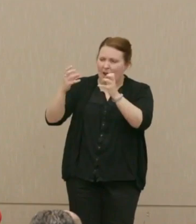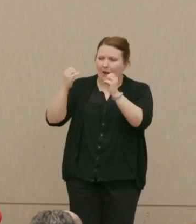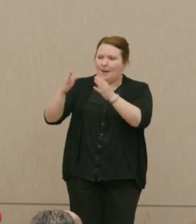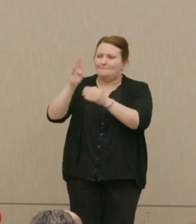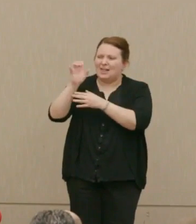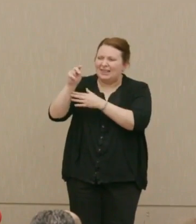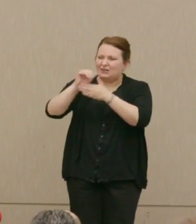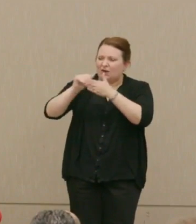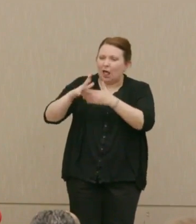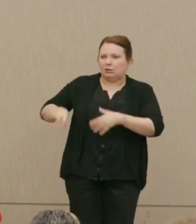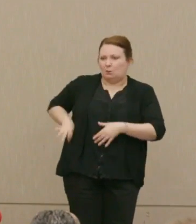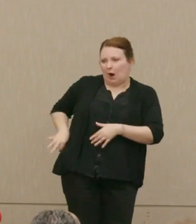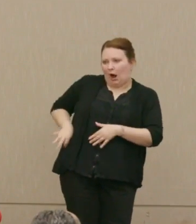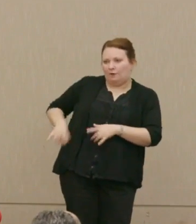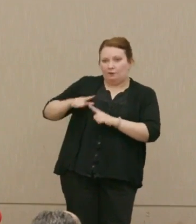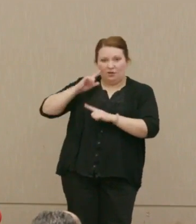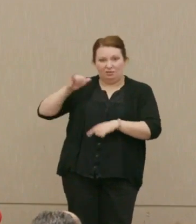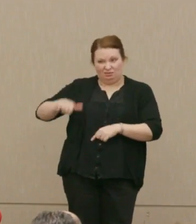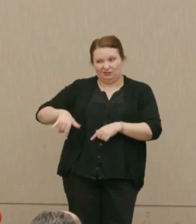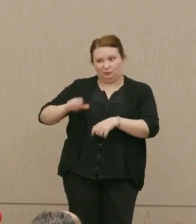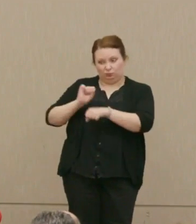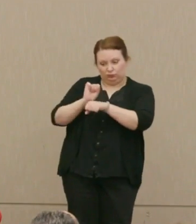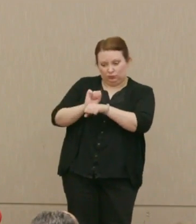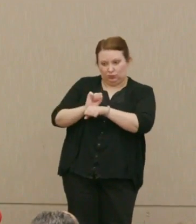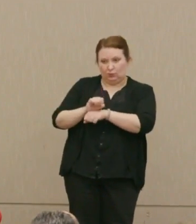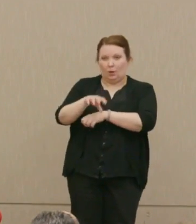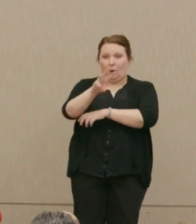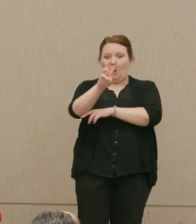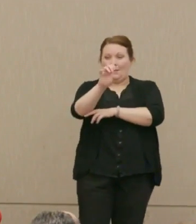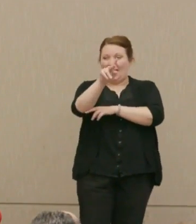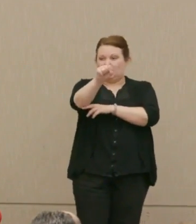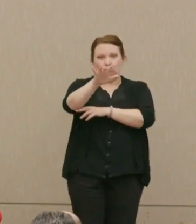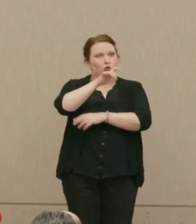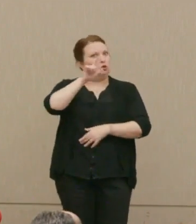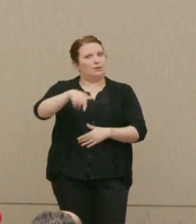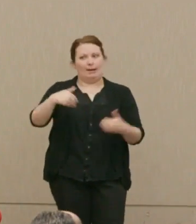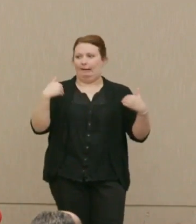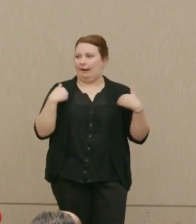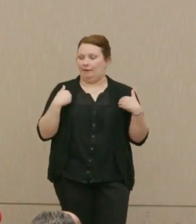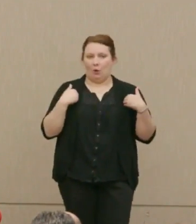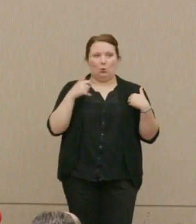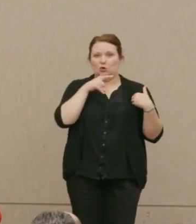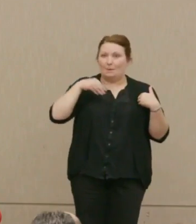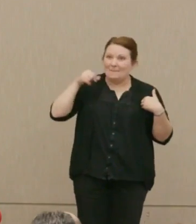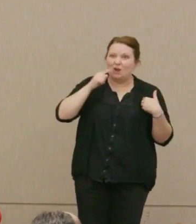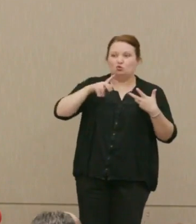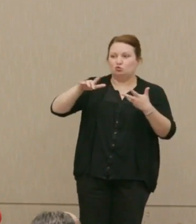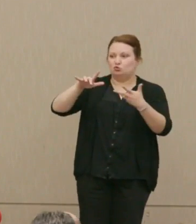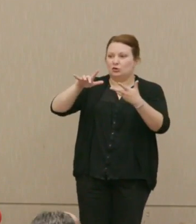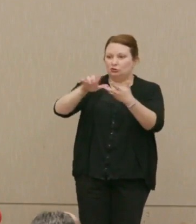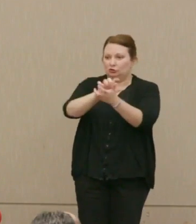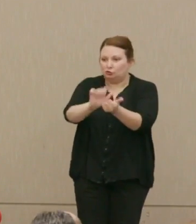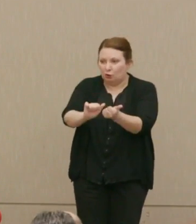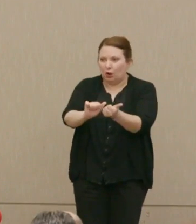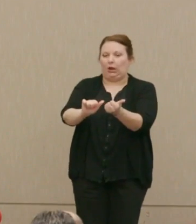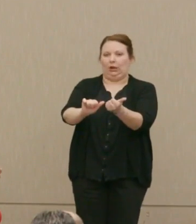involved in that, it's big. Weapons that should not exist and which we should pay to dismantle, they're dangerous.